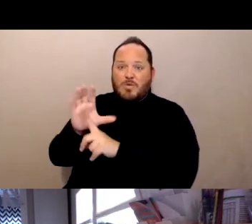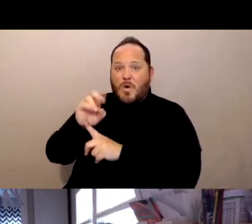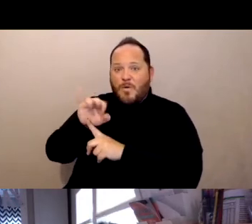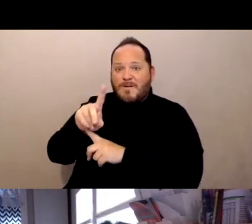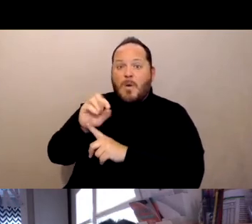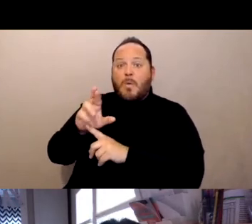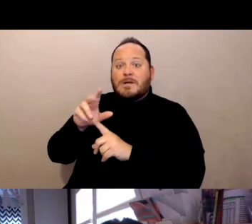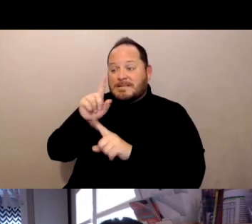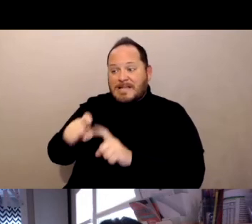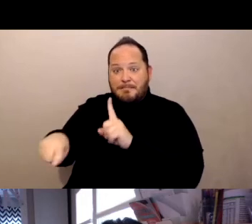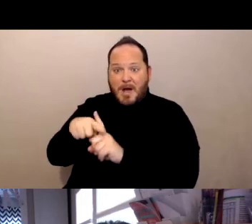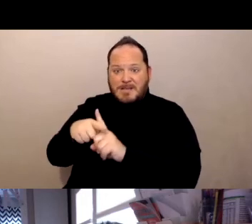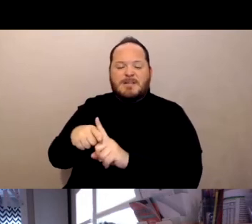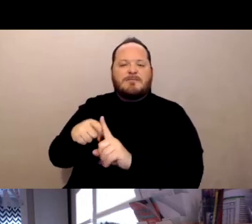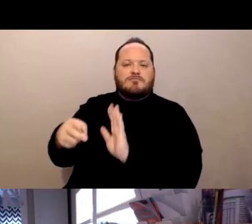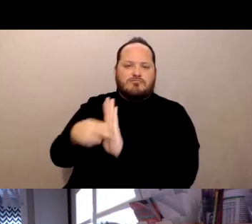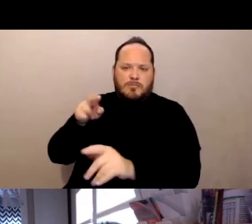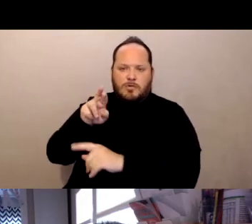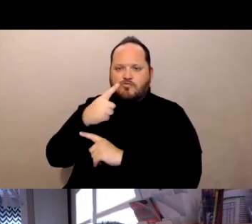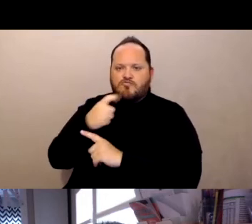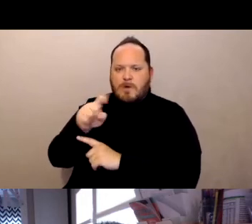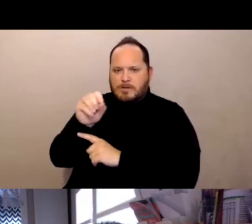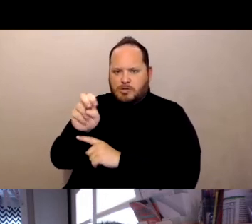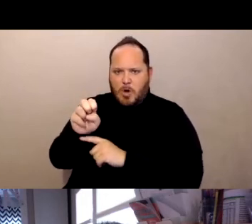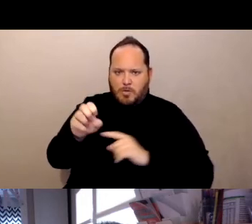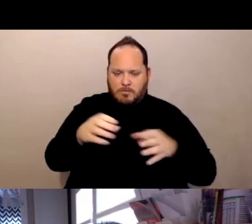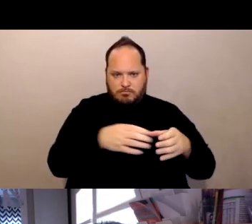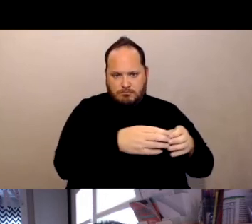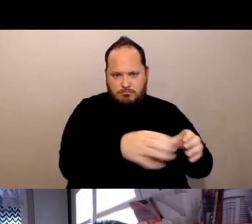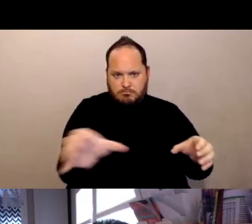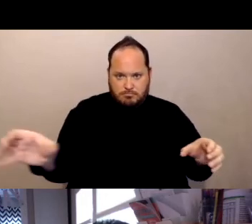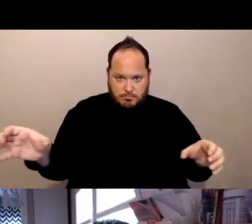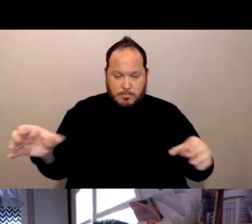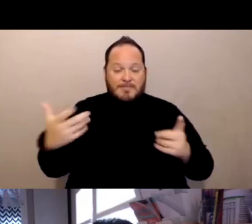So facilities, the state became very comfortable with this concept,